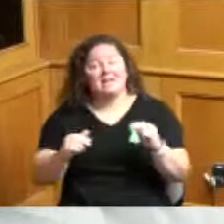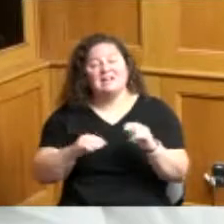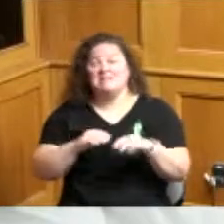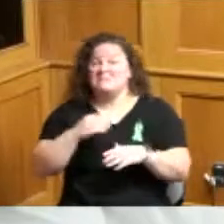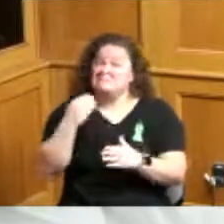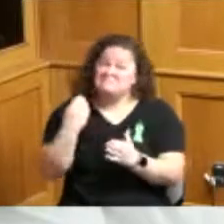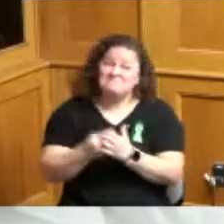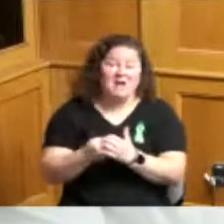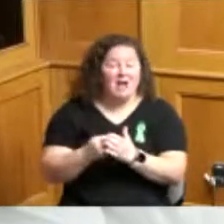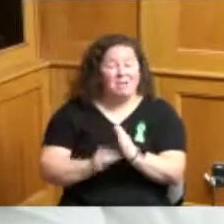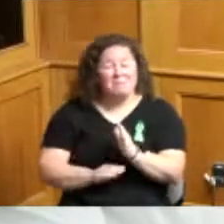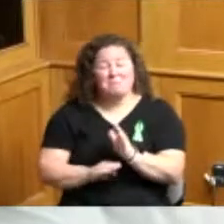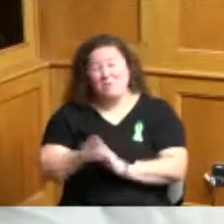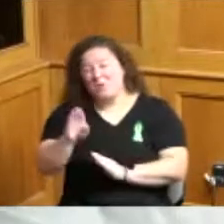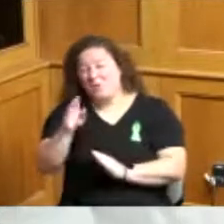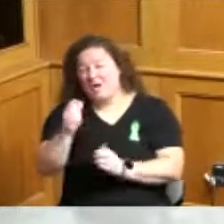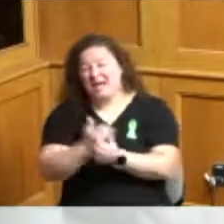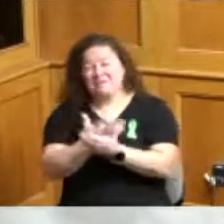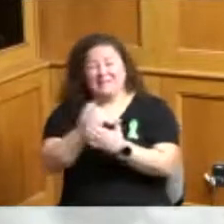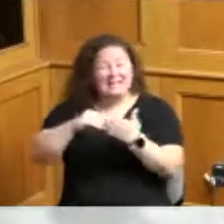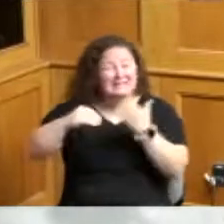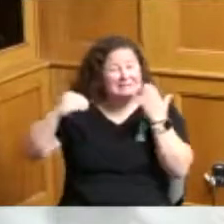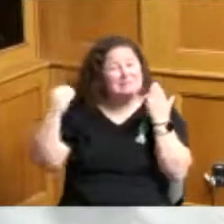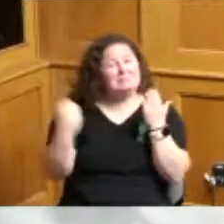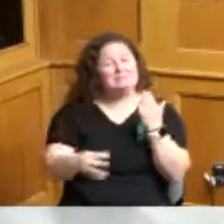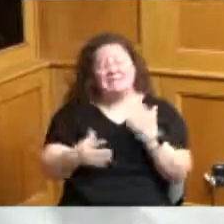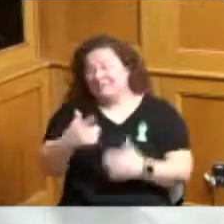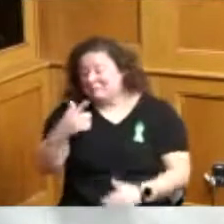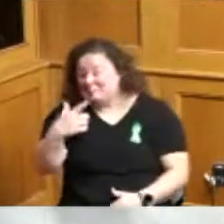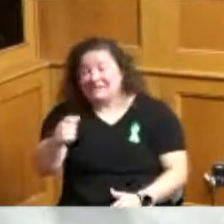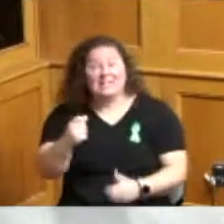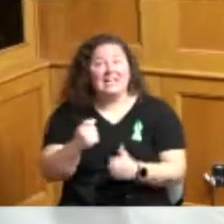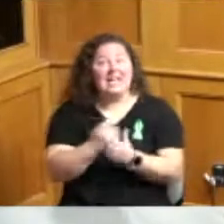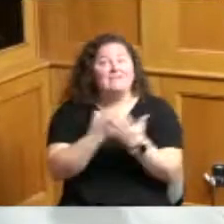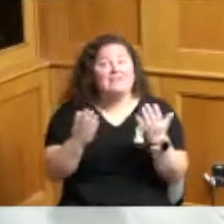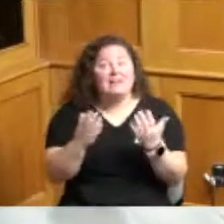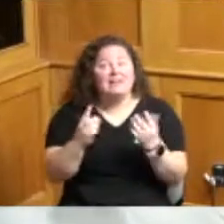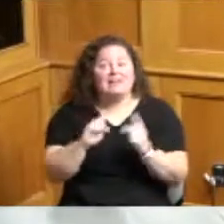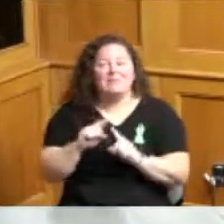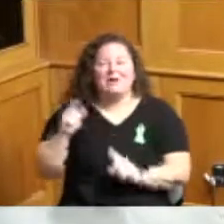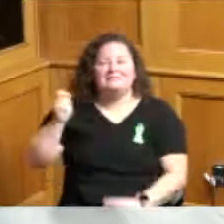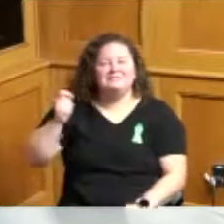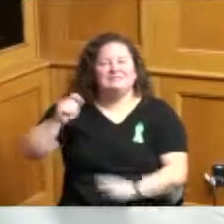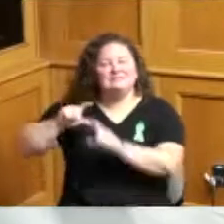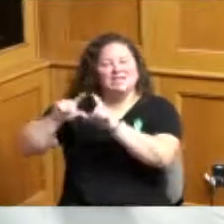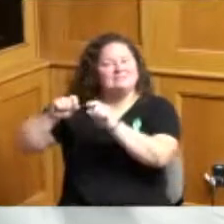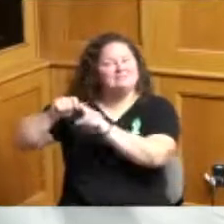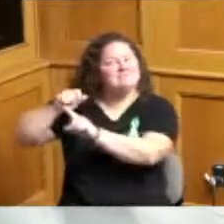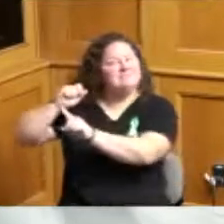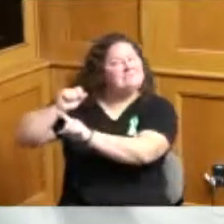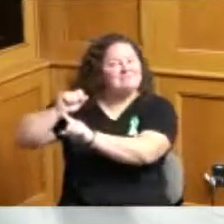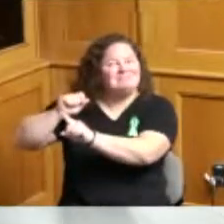is going up everything has gone up except your check and our seniors many of whom are